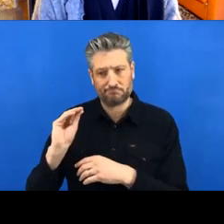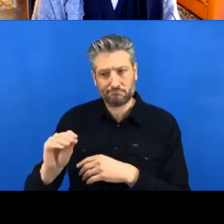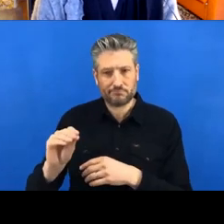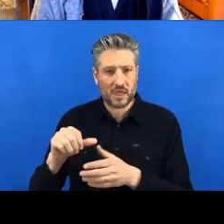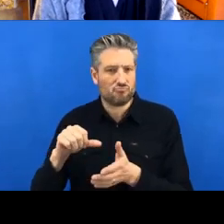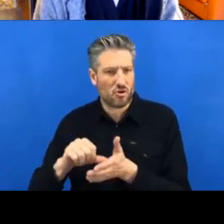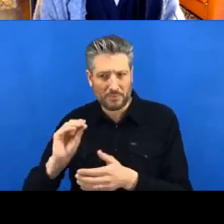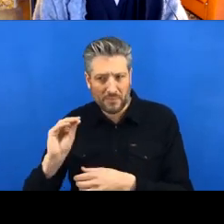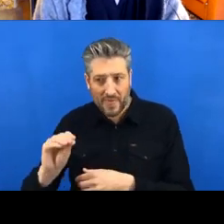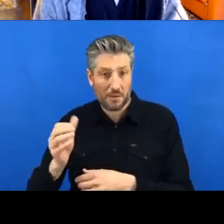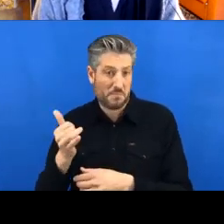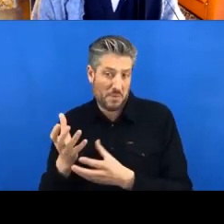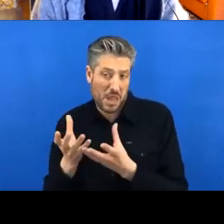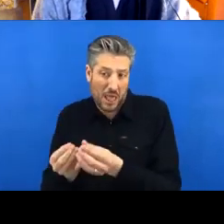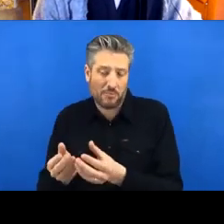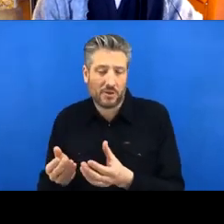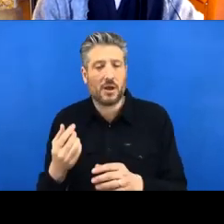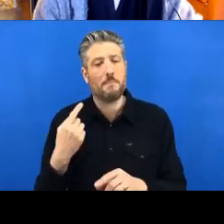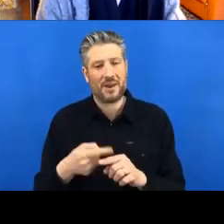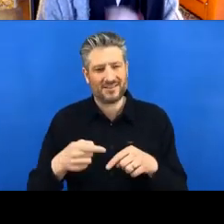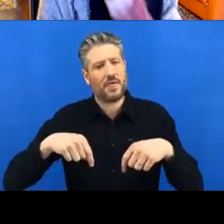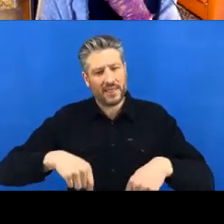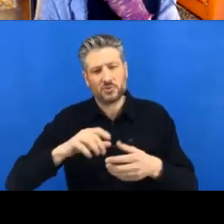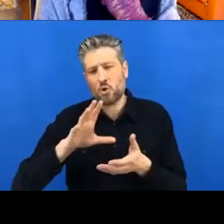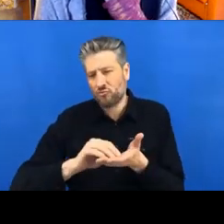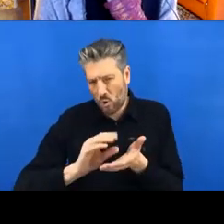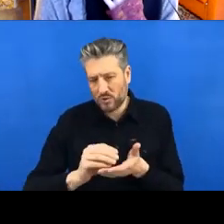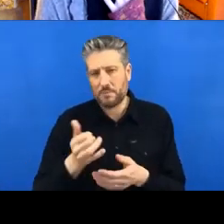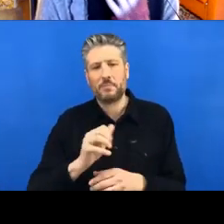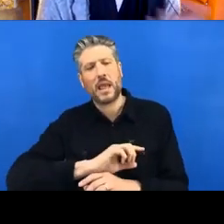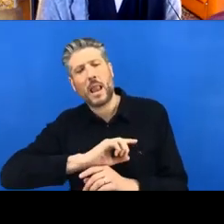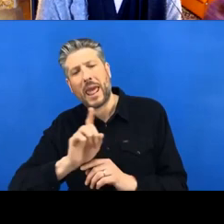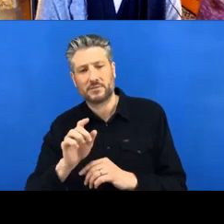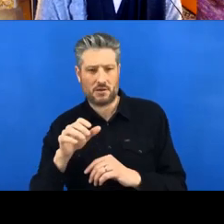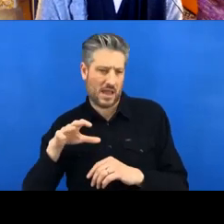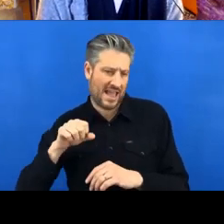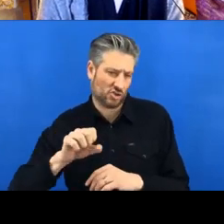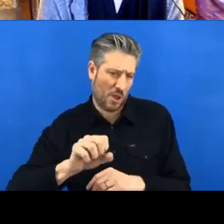also have a go later on if not. And as I said, we're gonna have some exercises as we go. so you should- you can